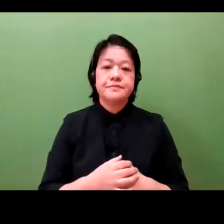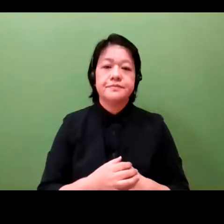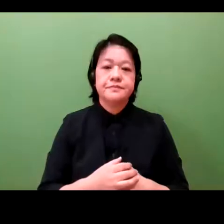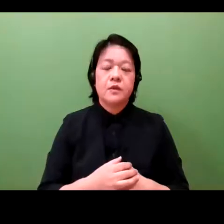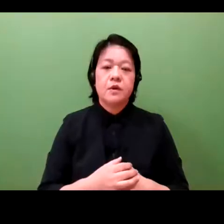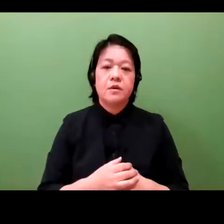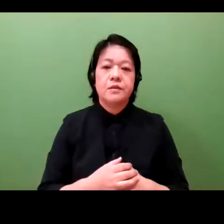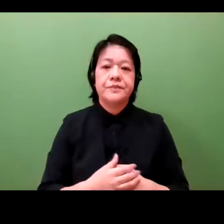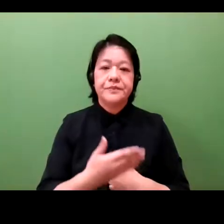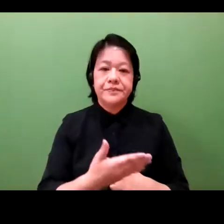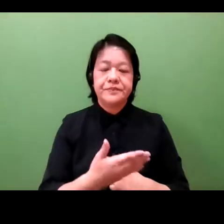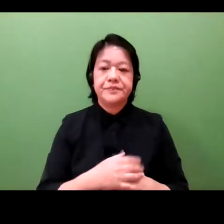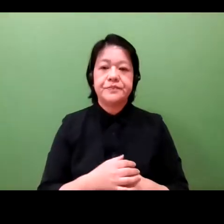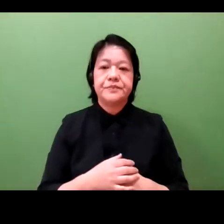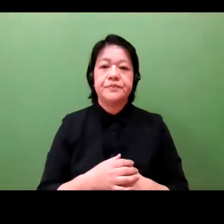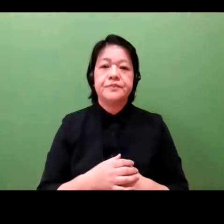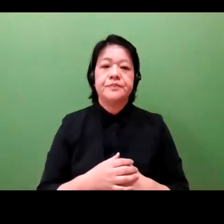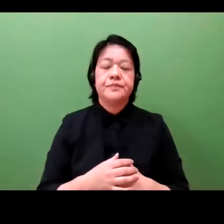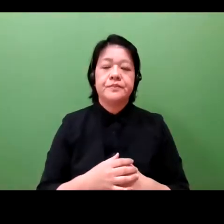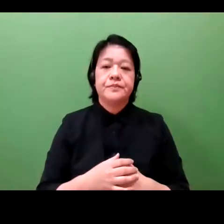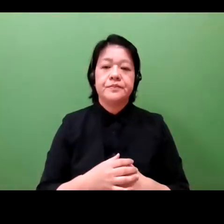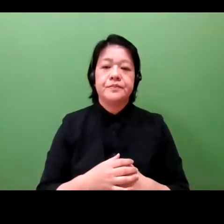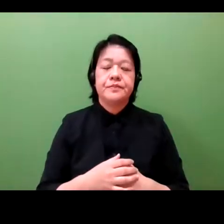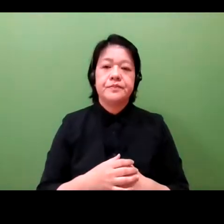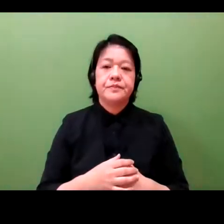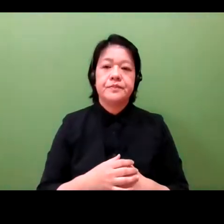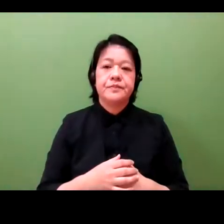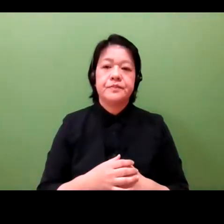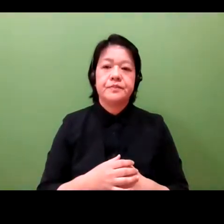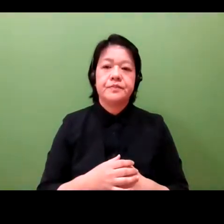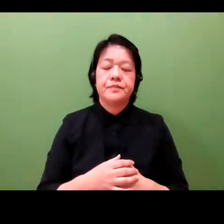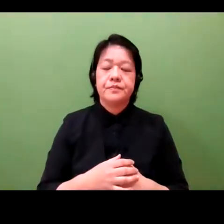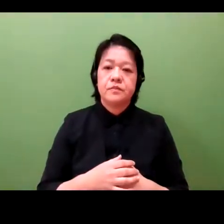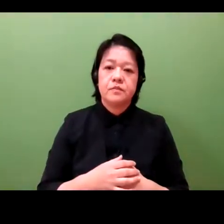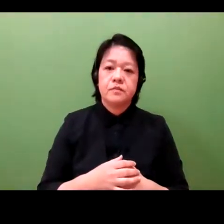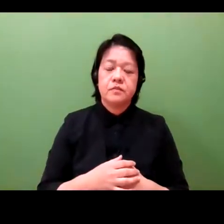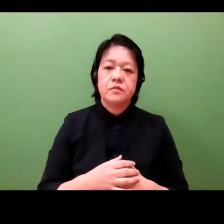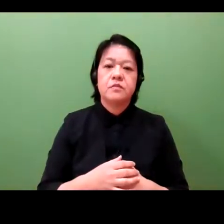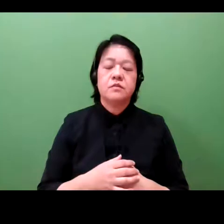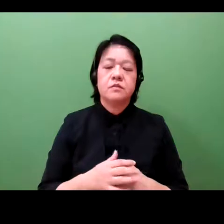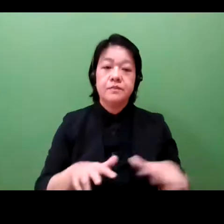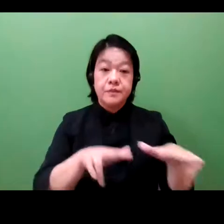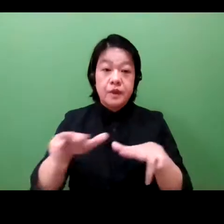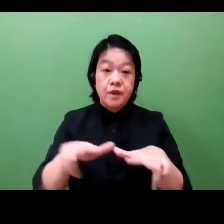I hope you all enjoyed this video and it helped you understand how intellectual property